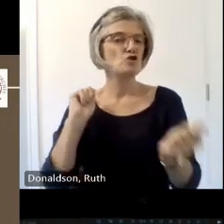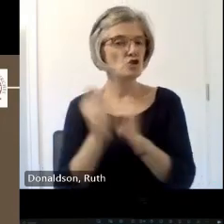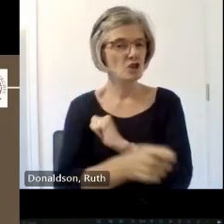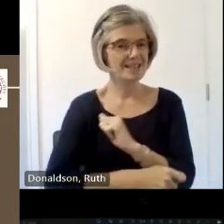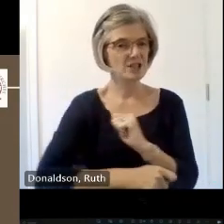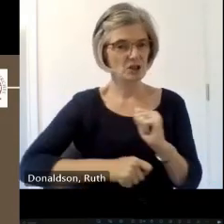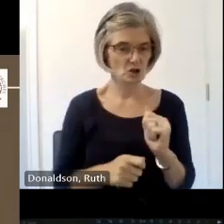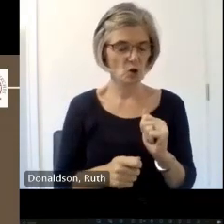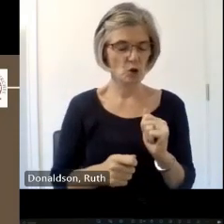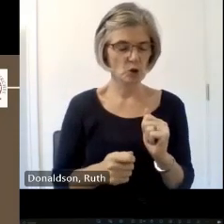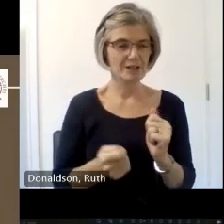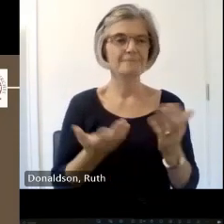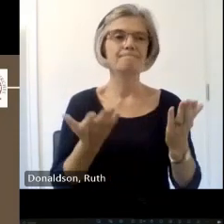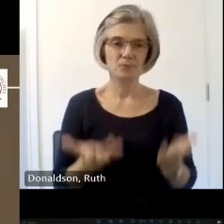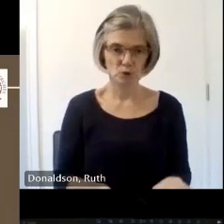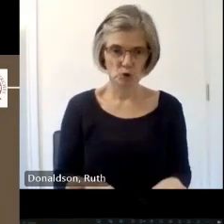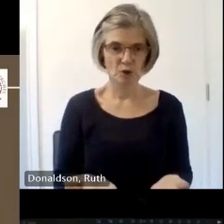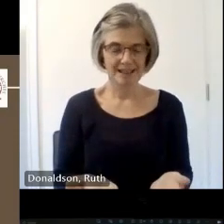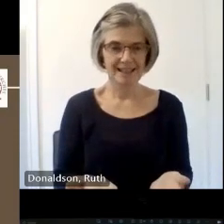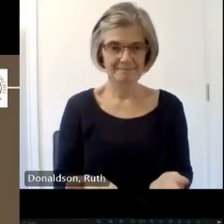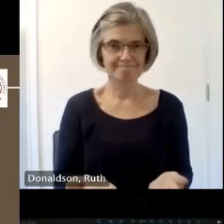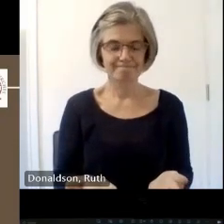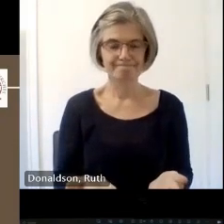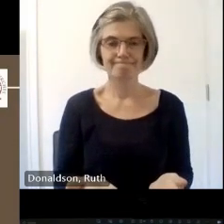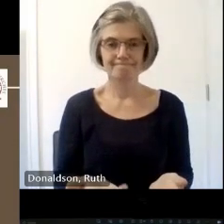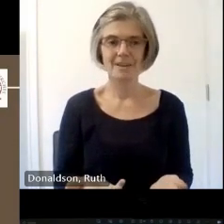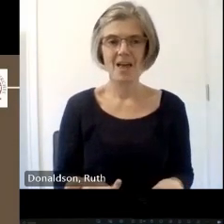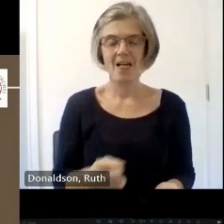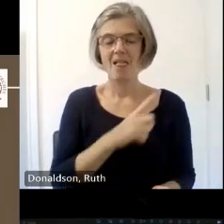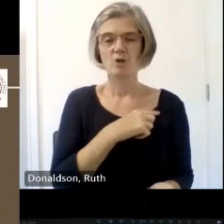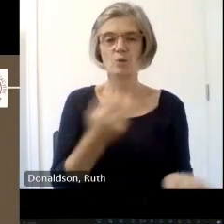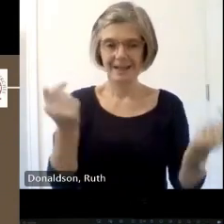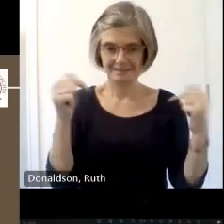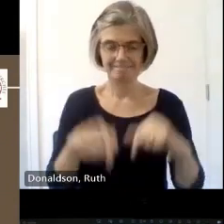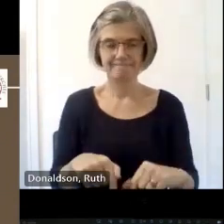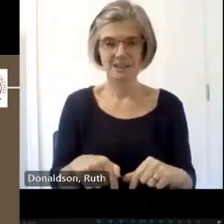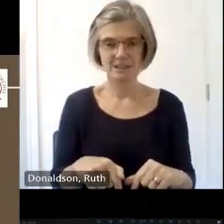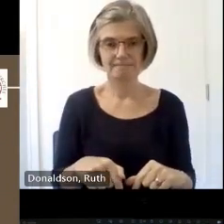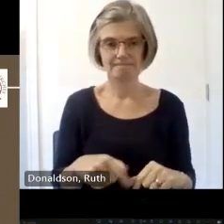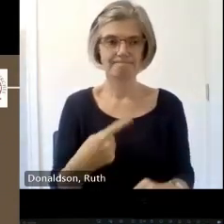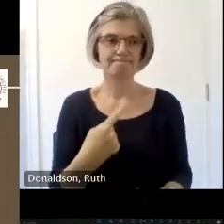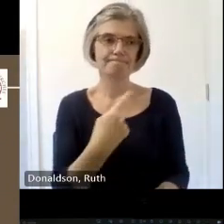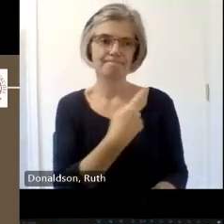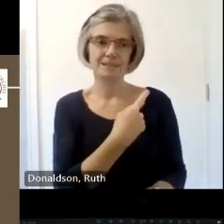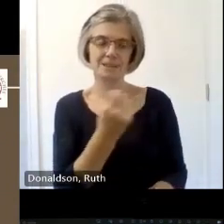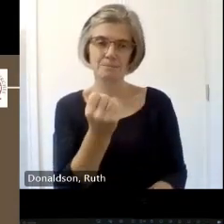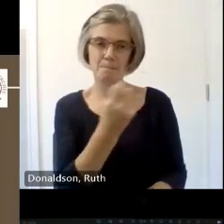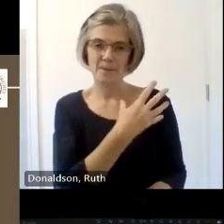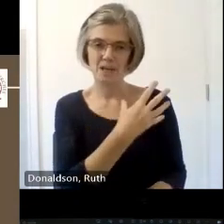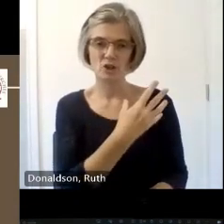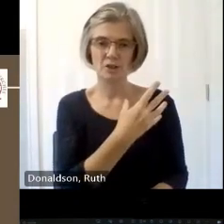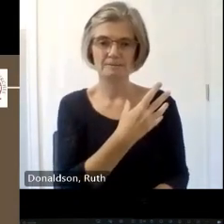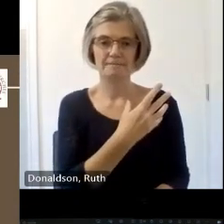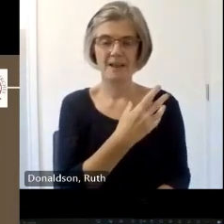because of changing Scotland I show in this image here this shows this is John K cartoon for playing